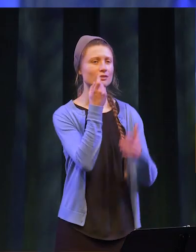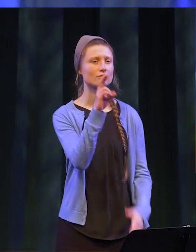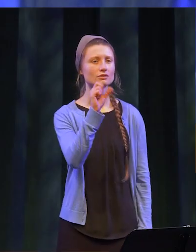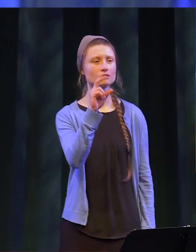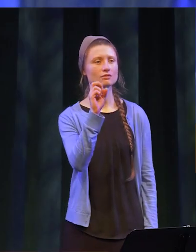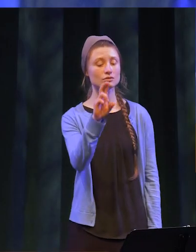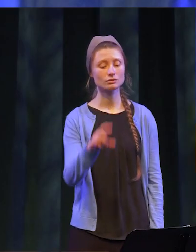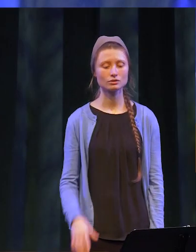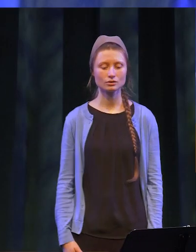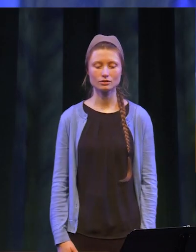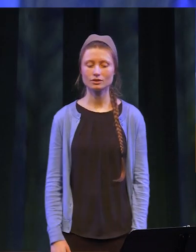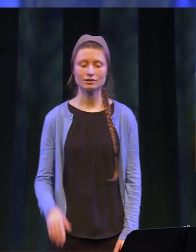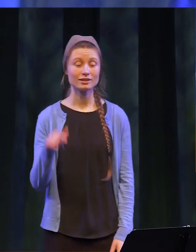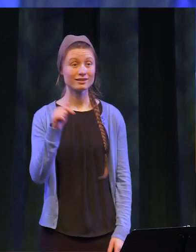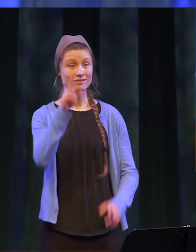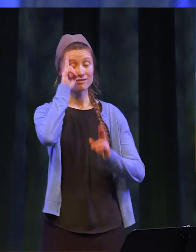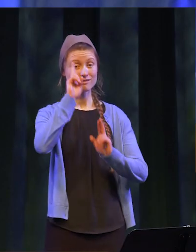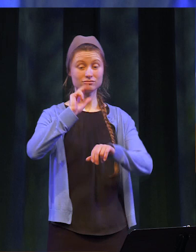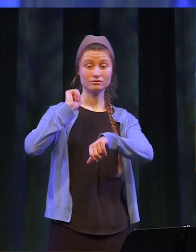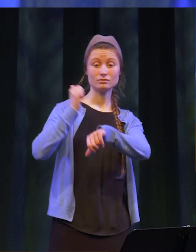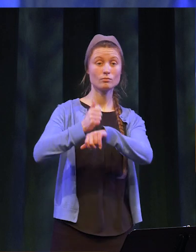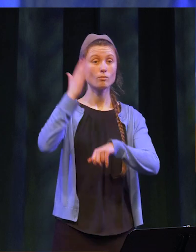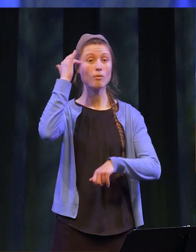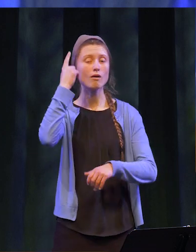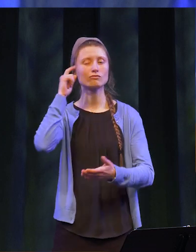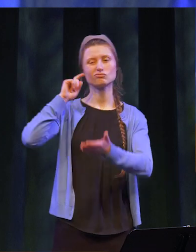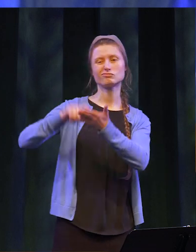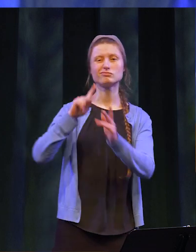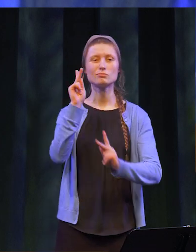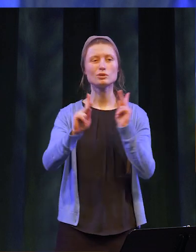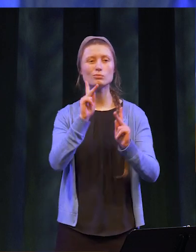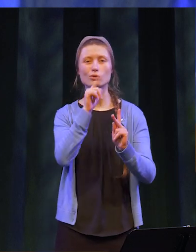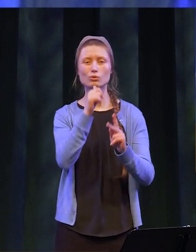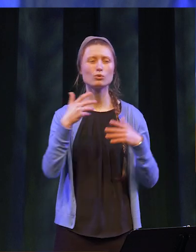Thank you Dr. Sunser. This honor was set up by to recognize those individuals who have